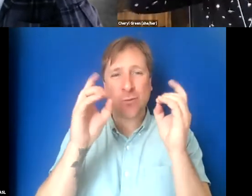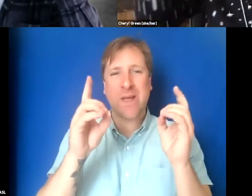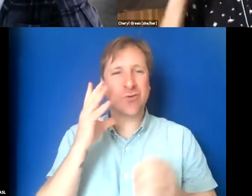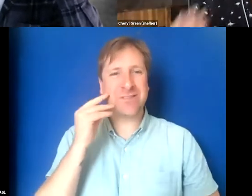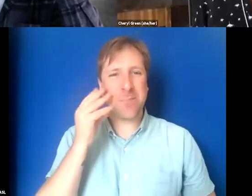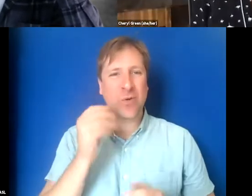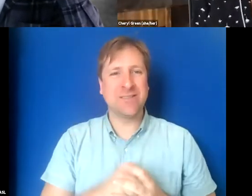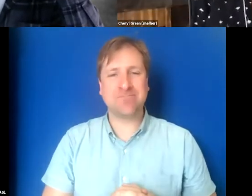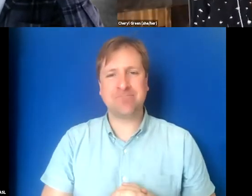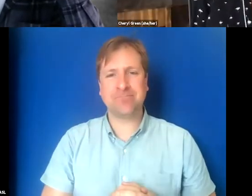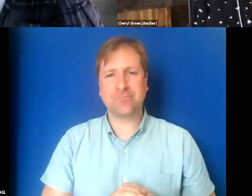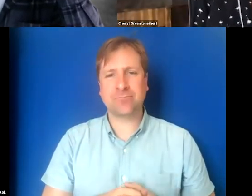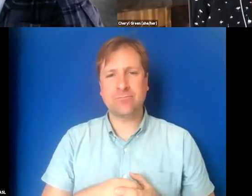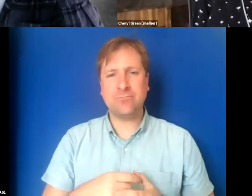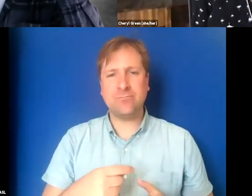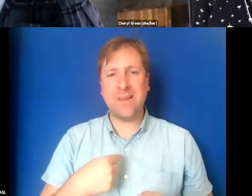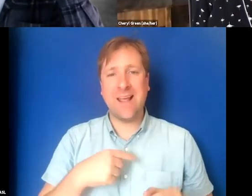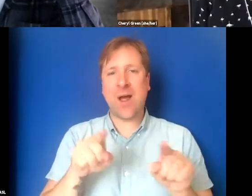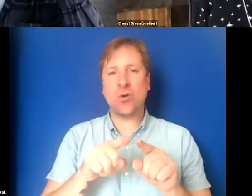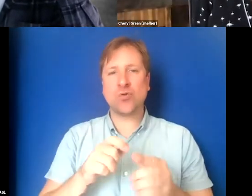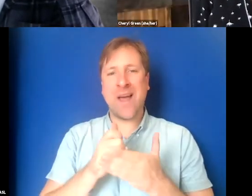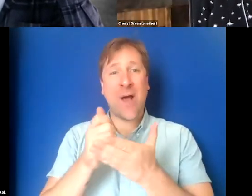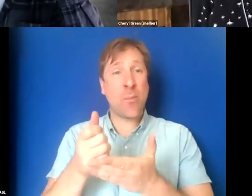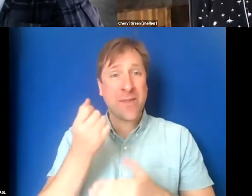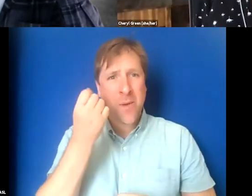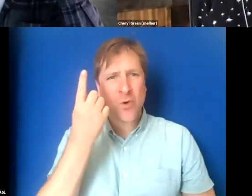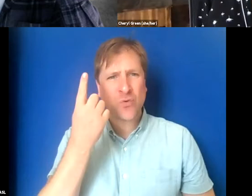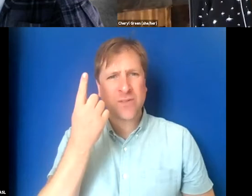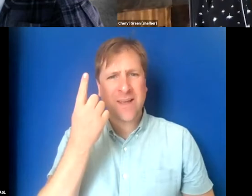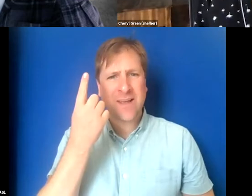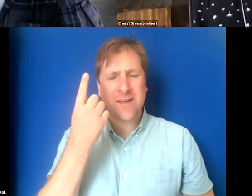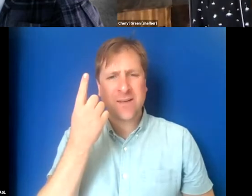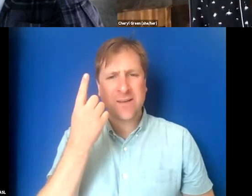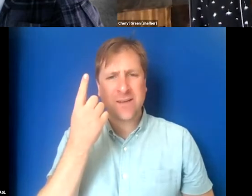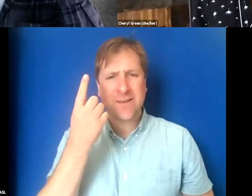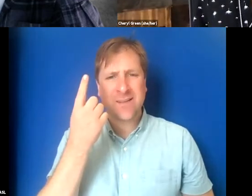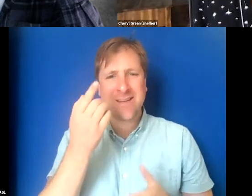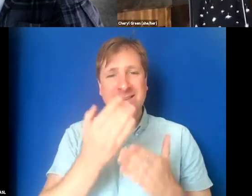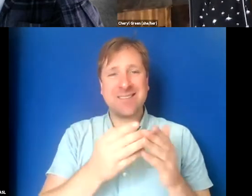I also help them understand that there are some people who make quality